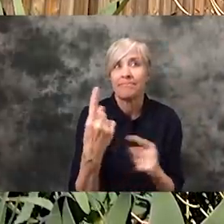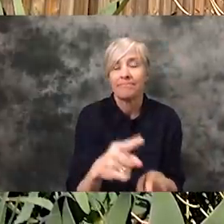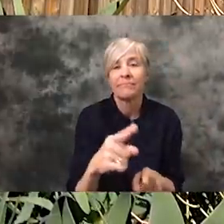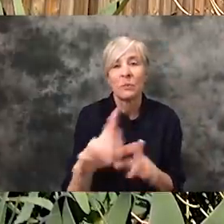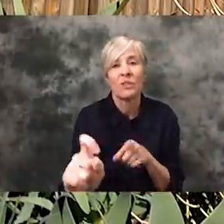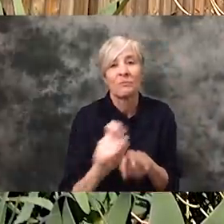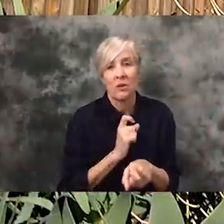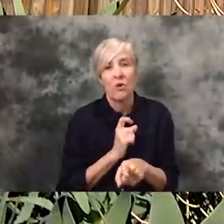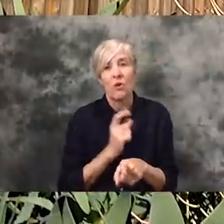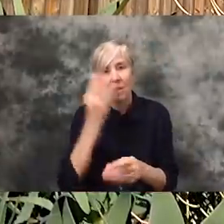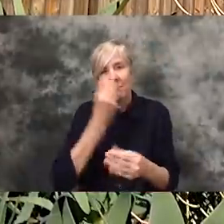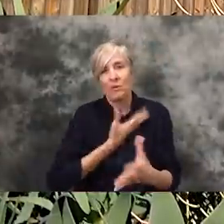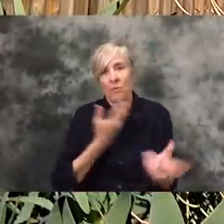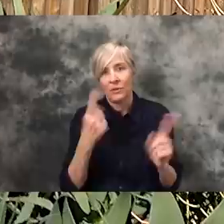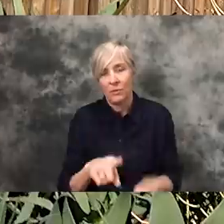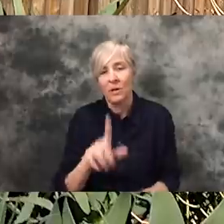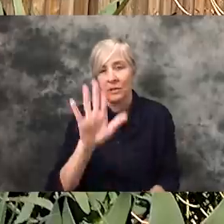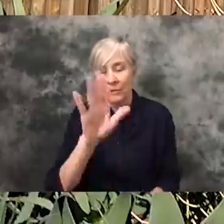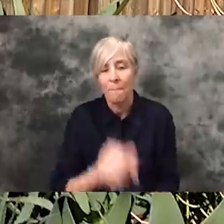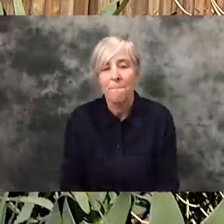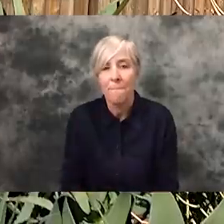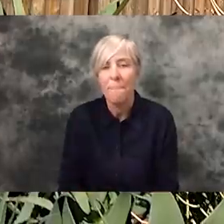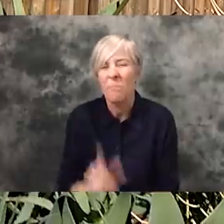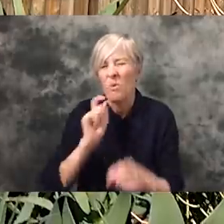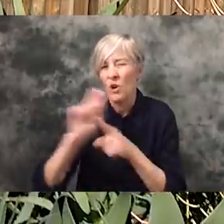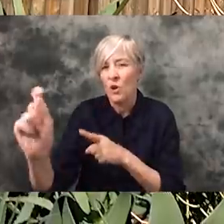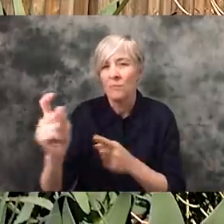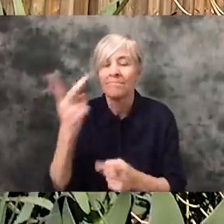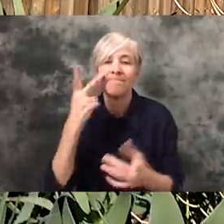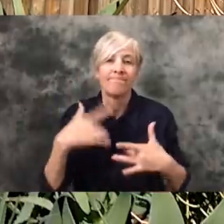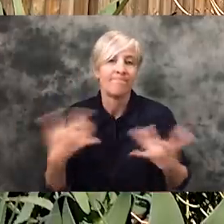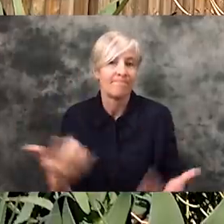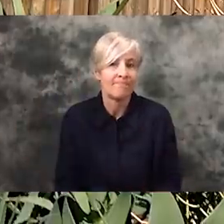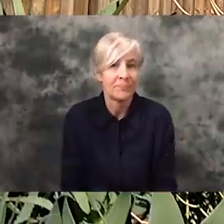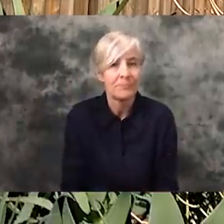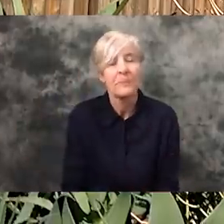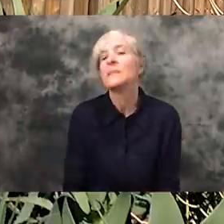to go over what she's currently going through. So, let's give her a call and see what's going on.